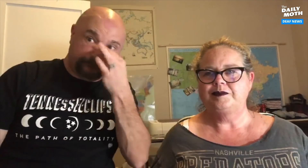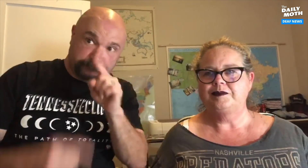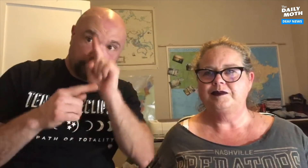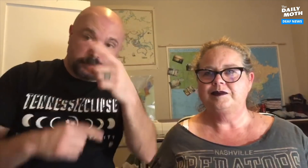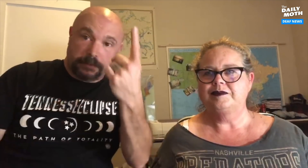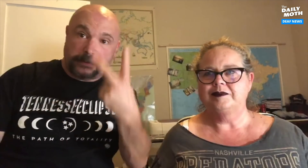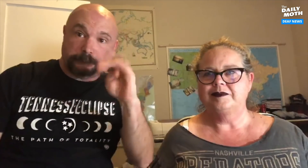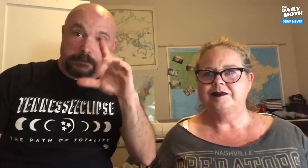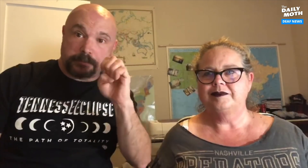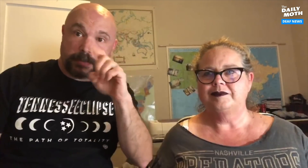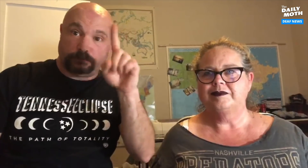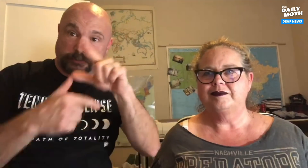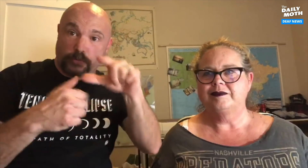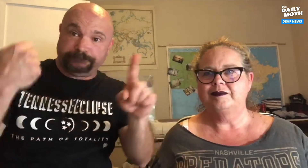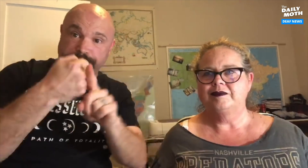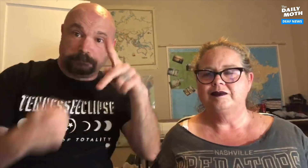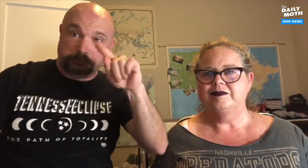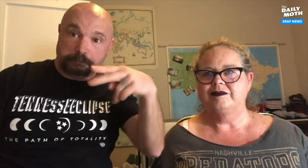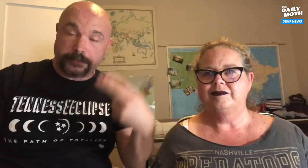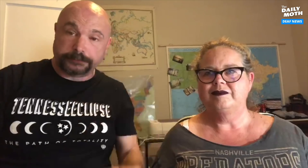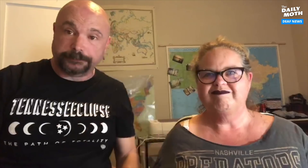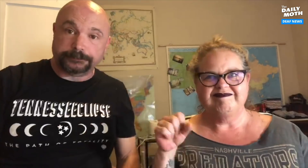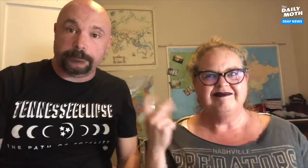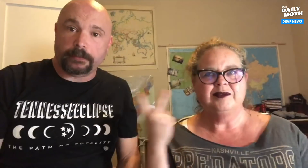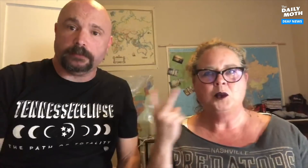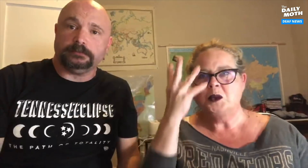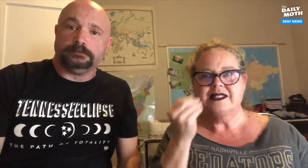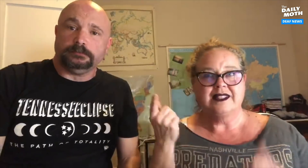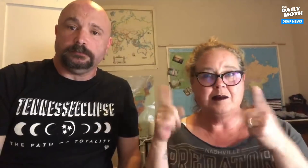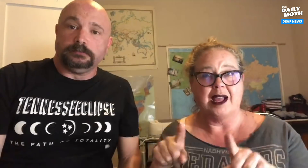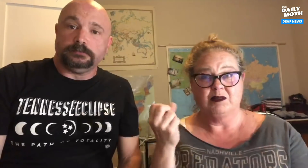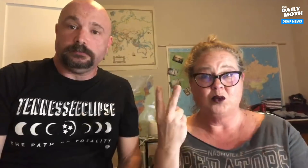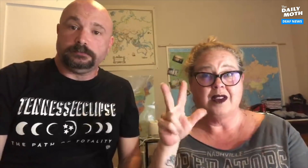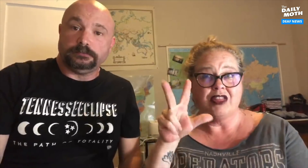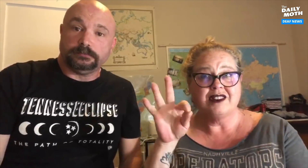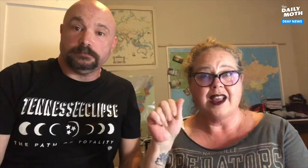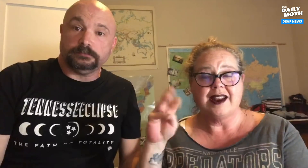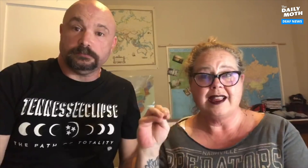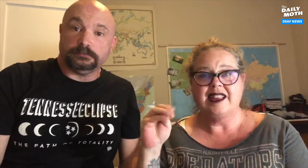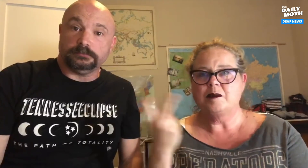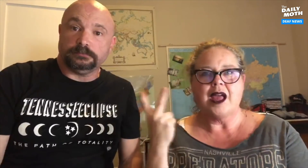It's half a mile away from the tornado's path. We slept when it happened at 12:39 a.m.